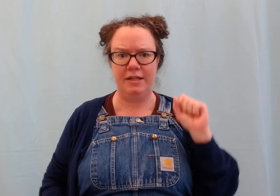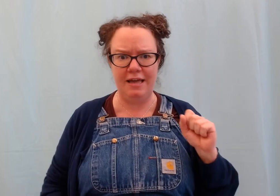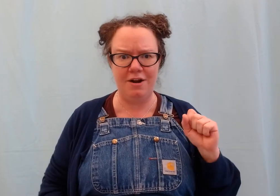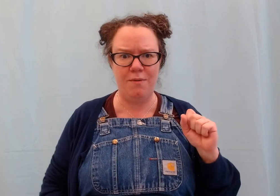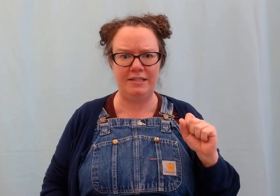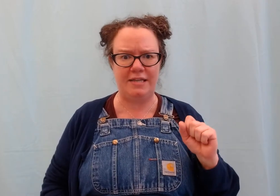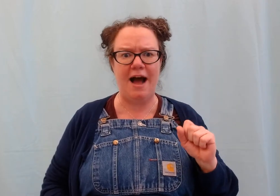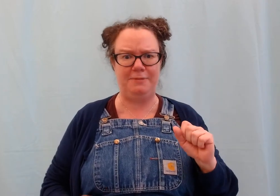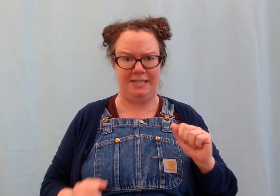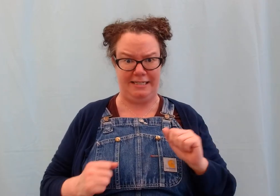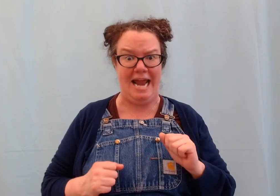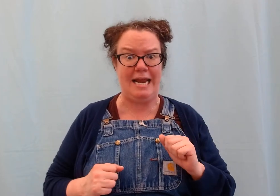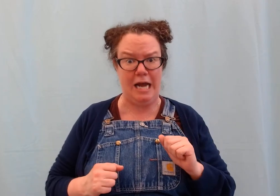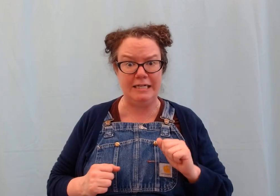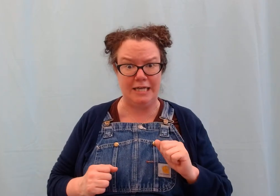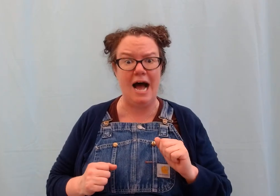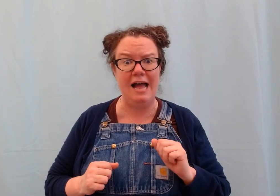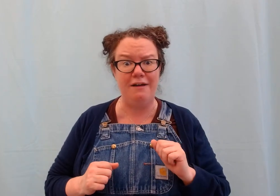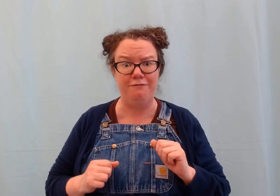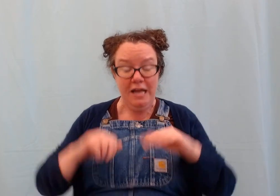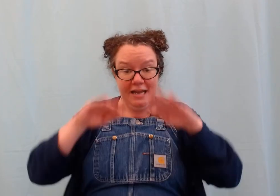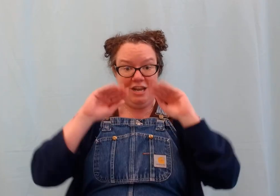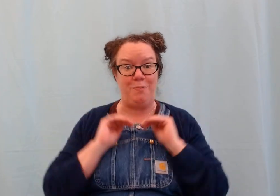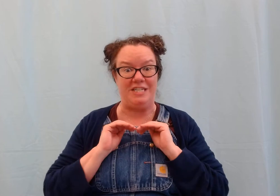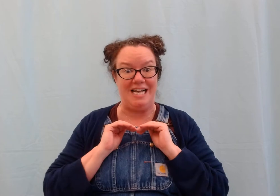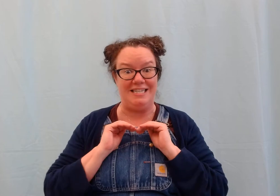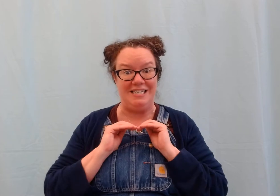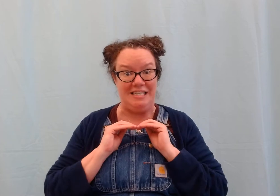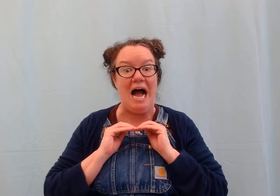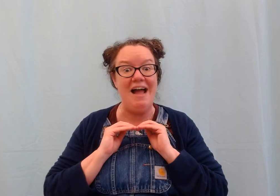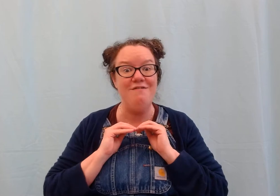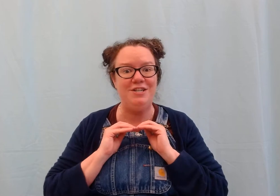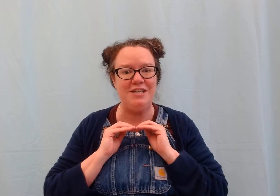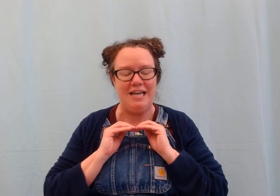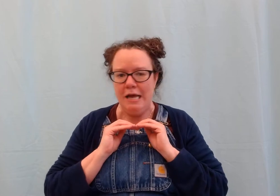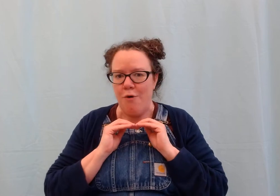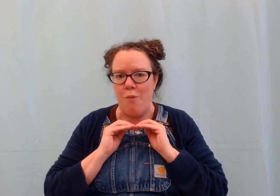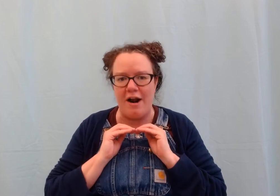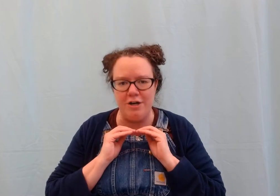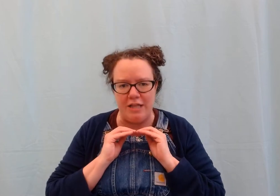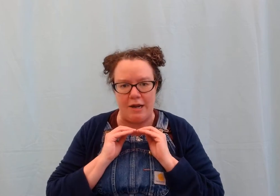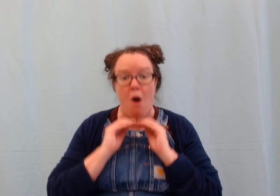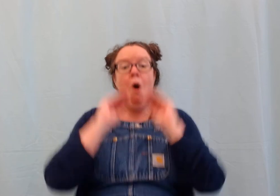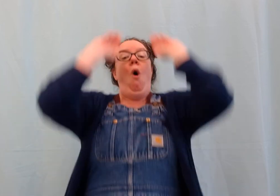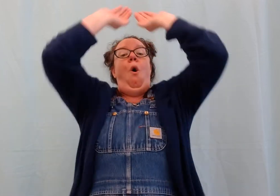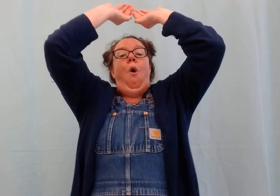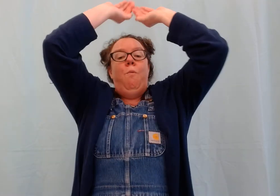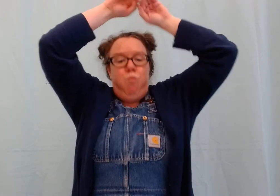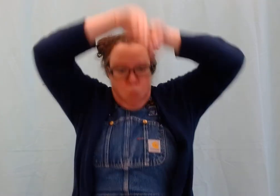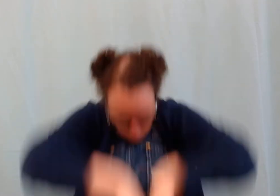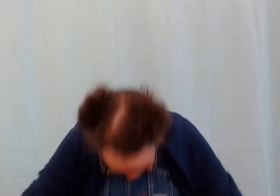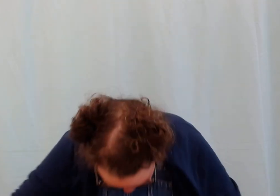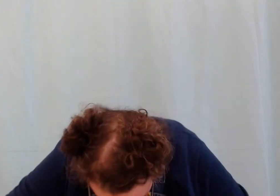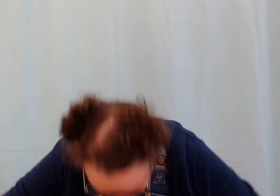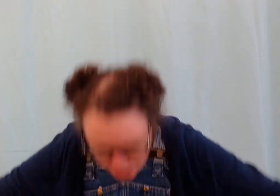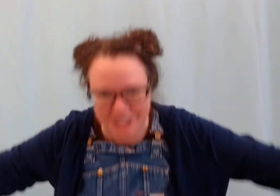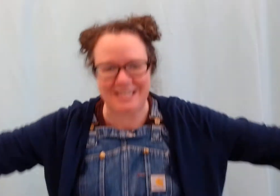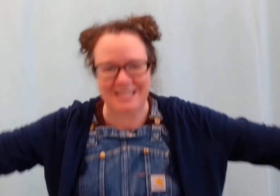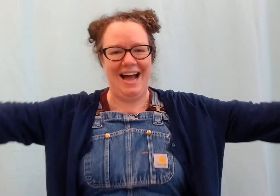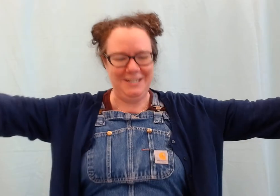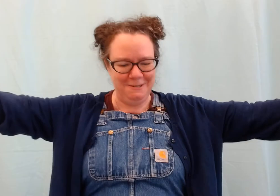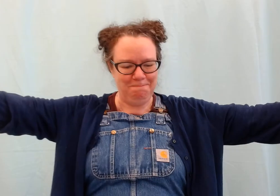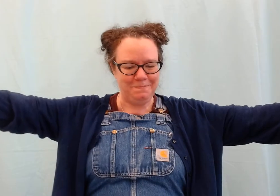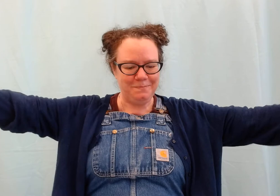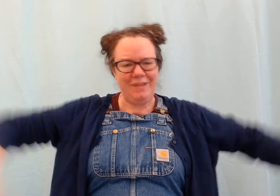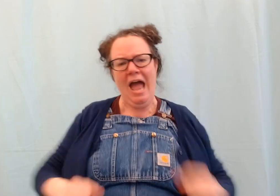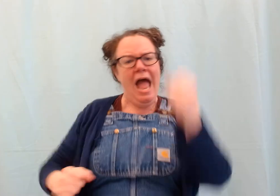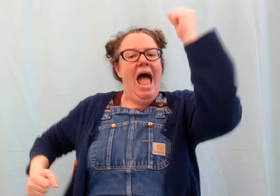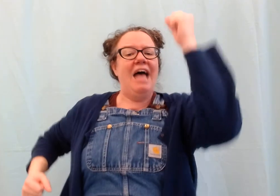#little one stops to take a dive.# Can you pretend to dive into the water like woooosh! Just like that! #And